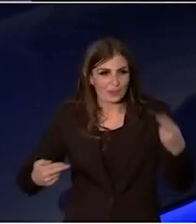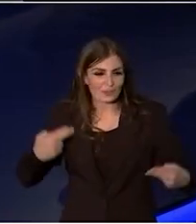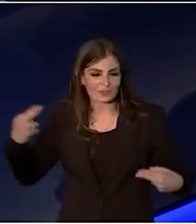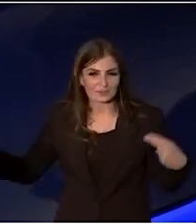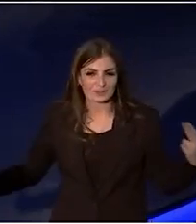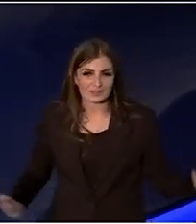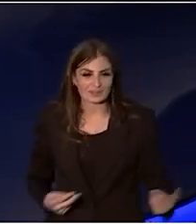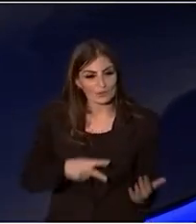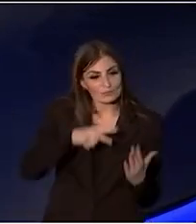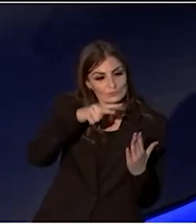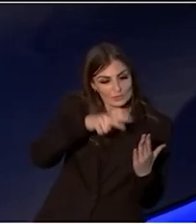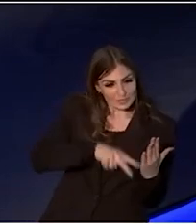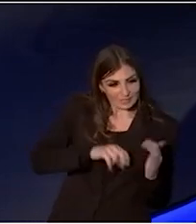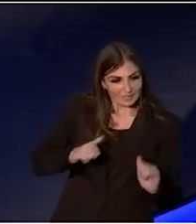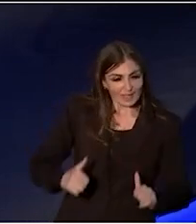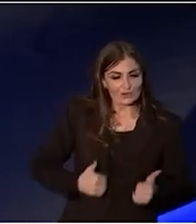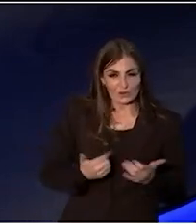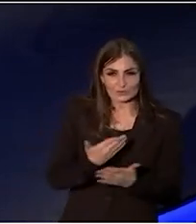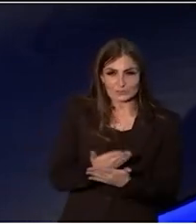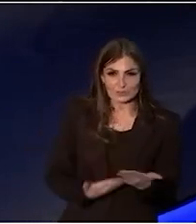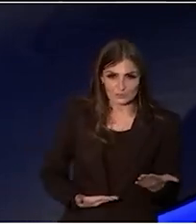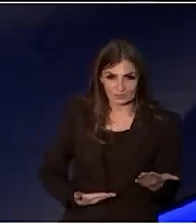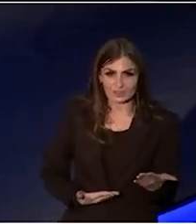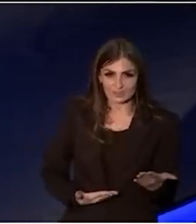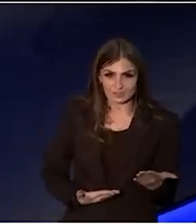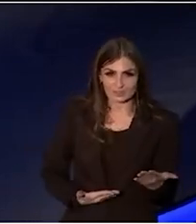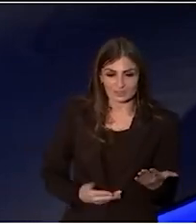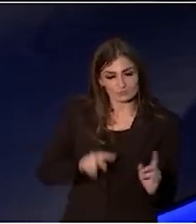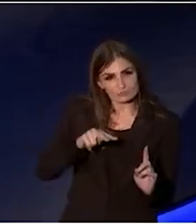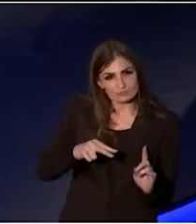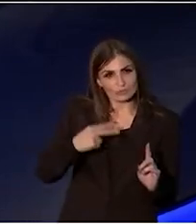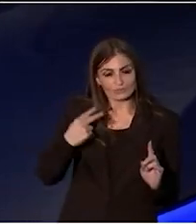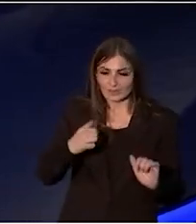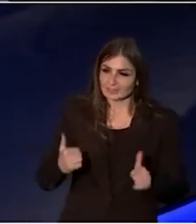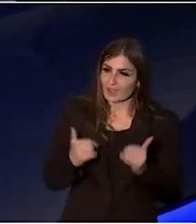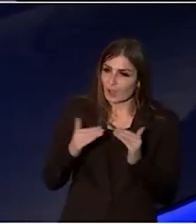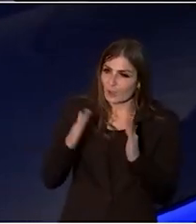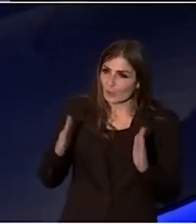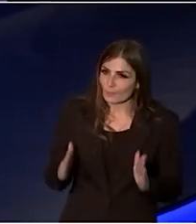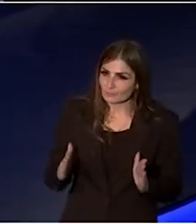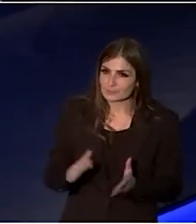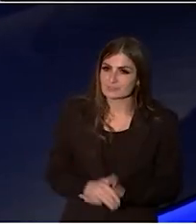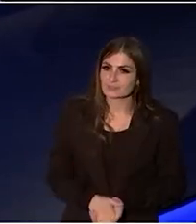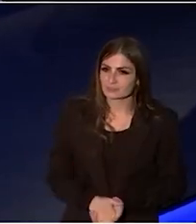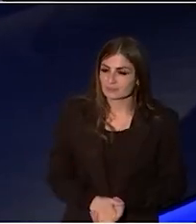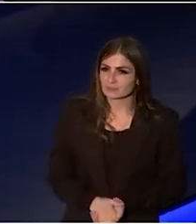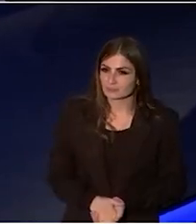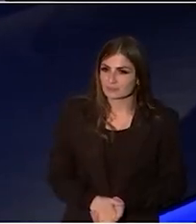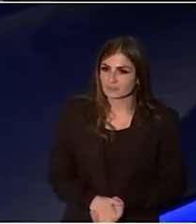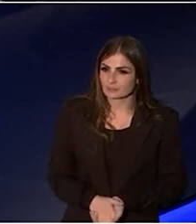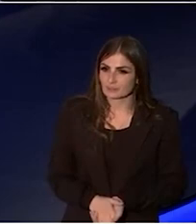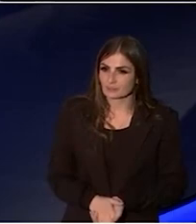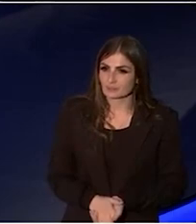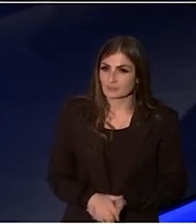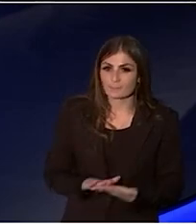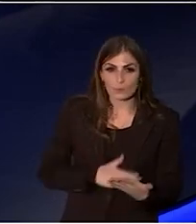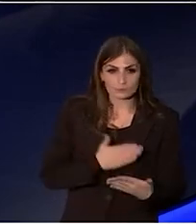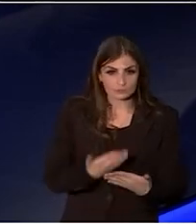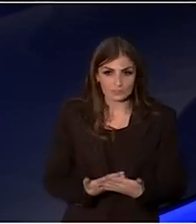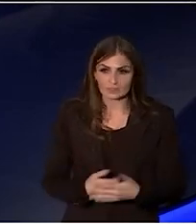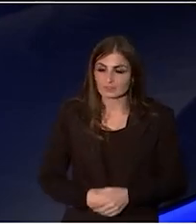read our own stories that reflect our homes in poetry,